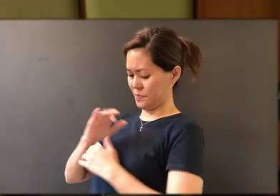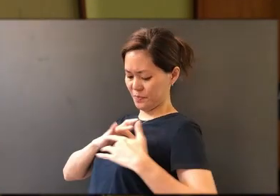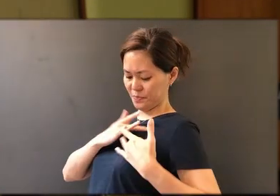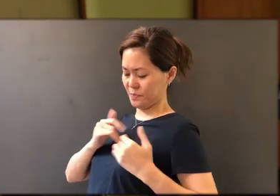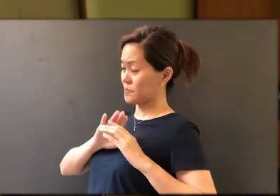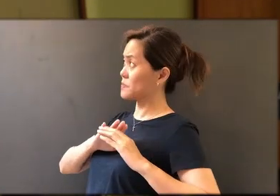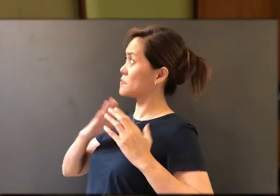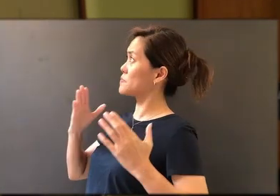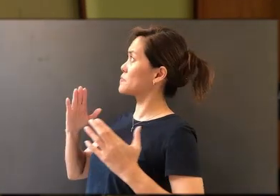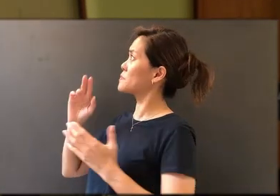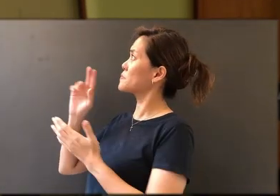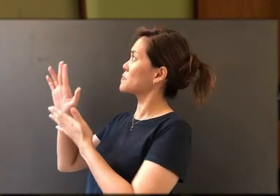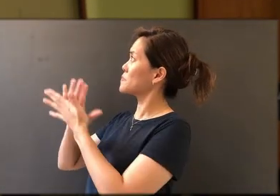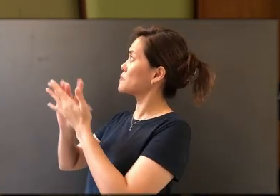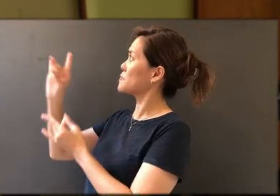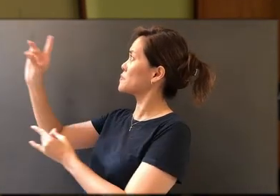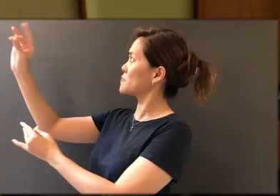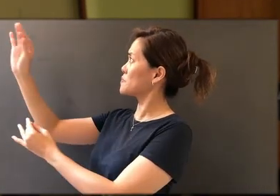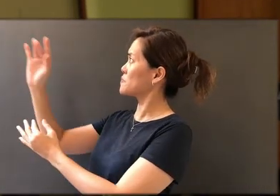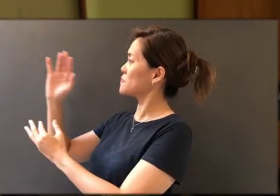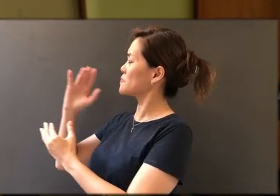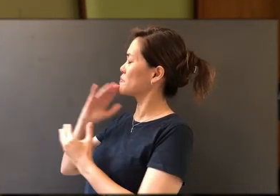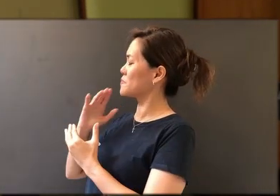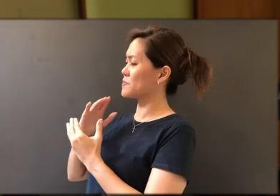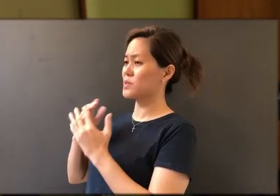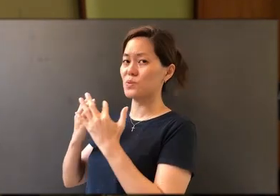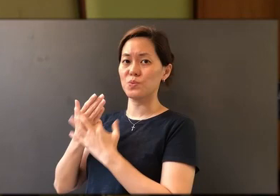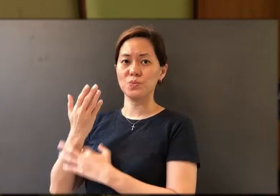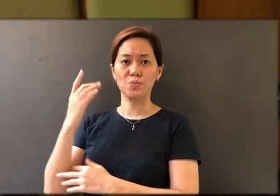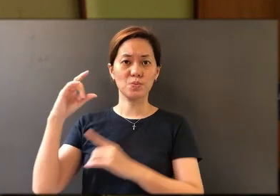that Holy Spirit, You speak to us through Your word, through the preacher,